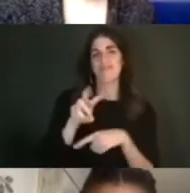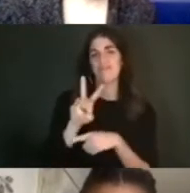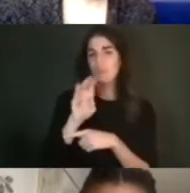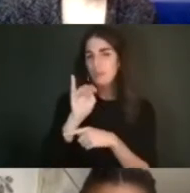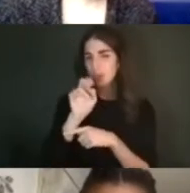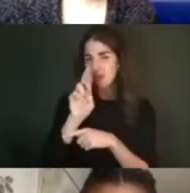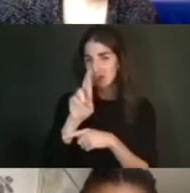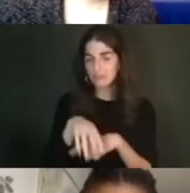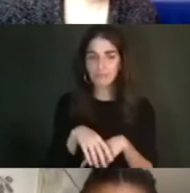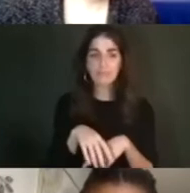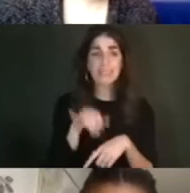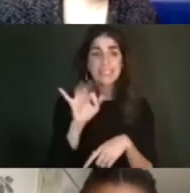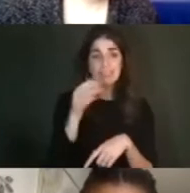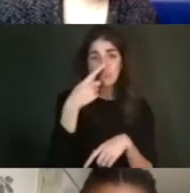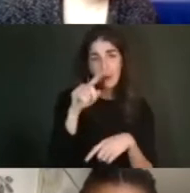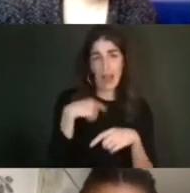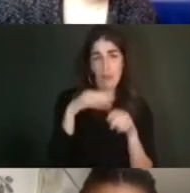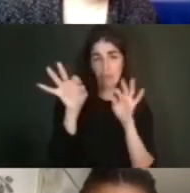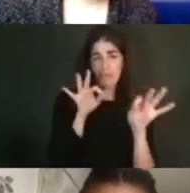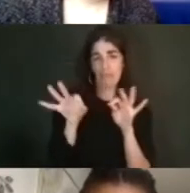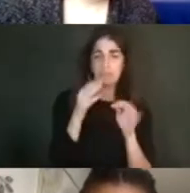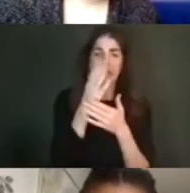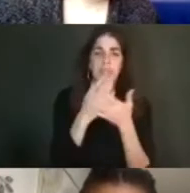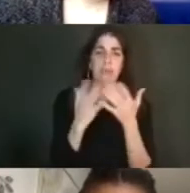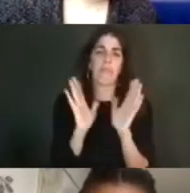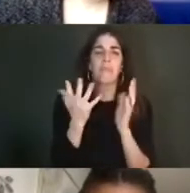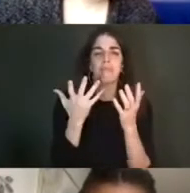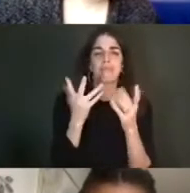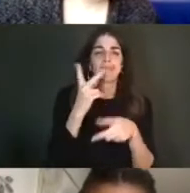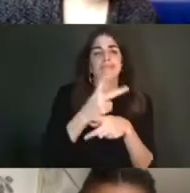and if I can, I'm just going to go over a few household items. If everyone would, please